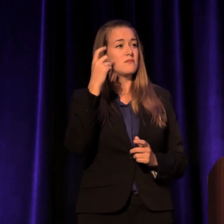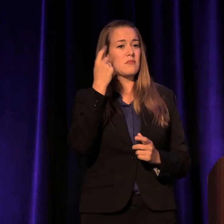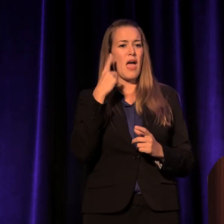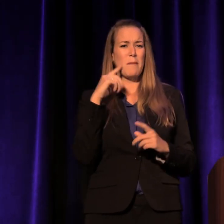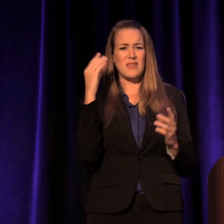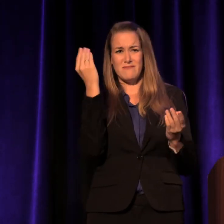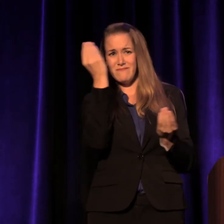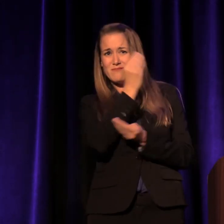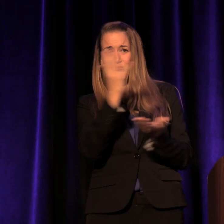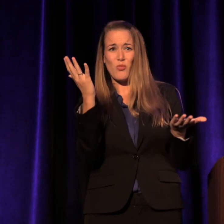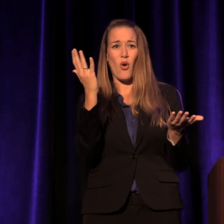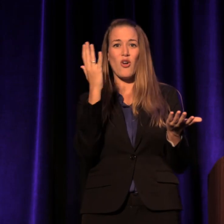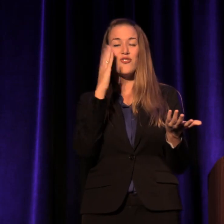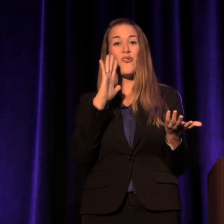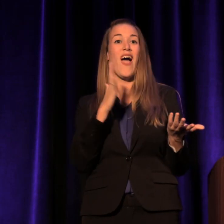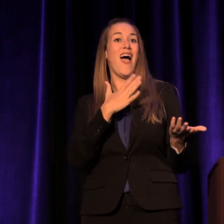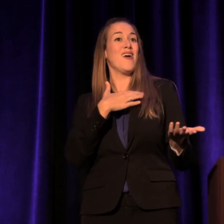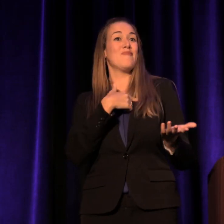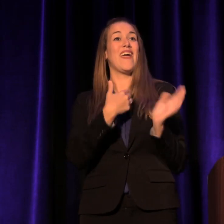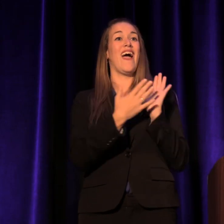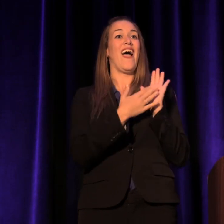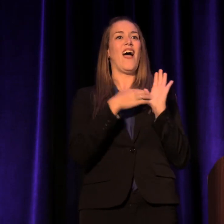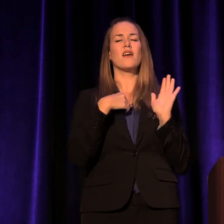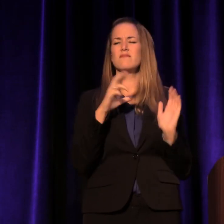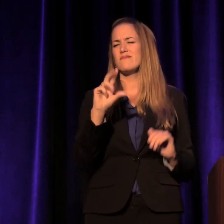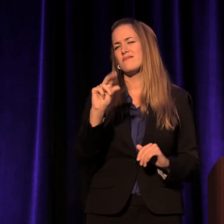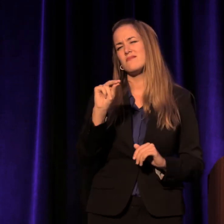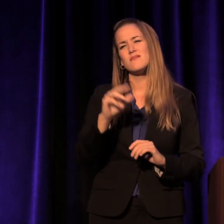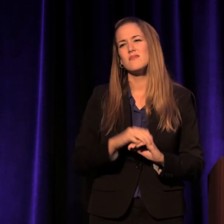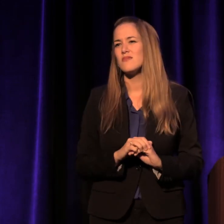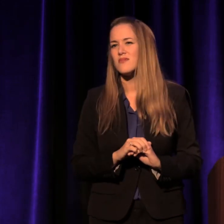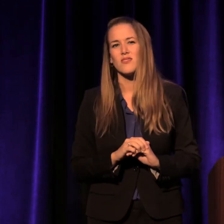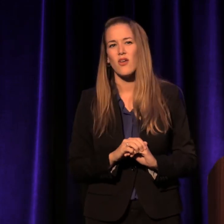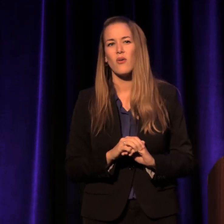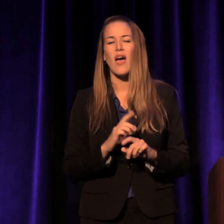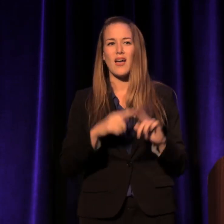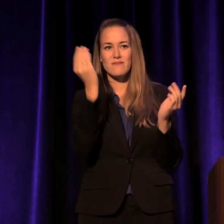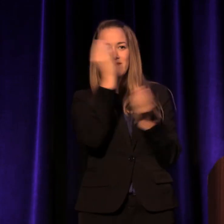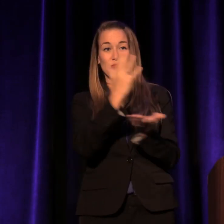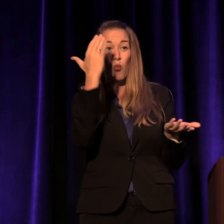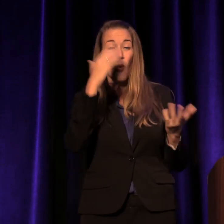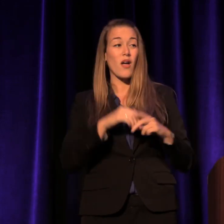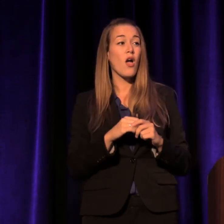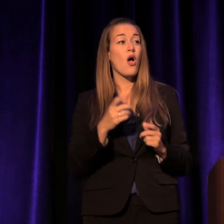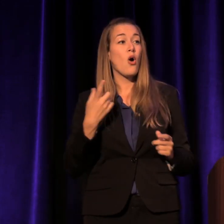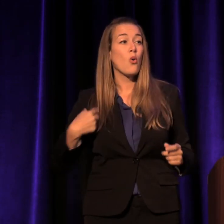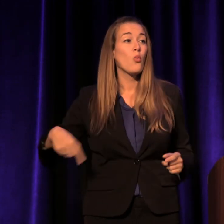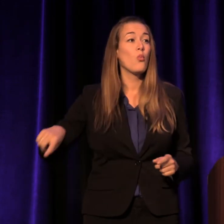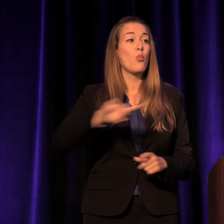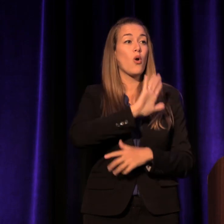I'm telling you this to highlight how much we are all pieces of them.